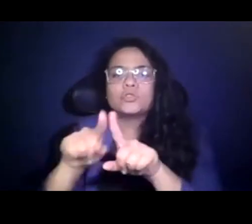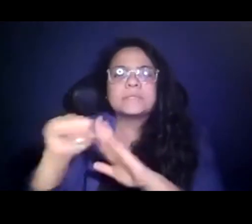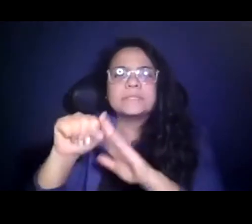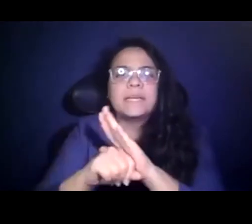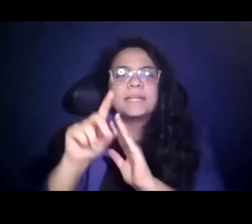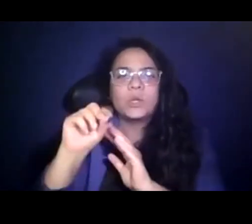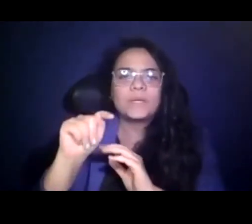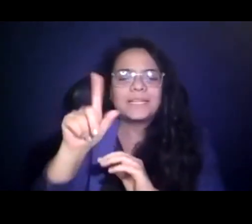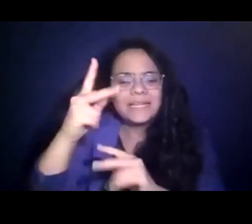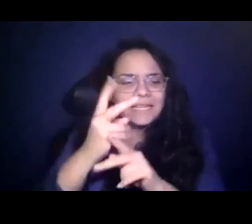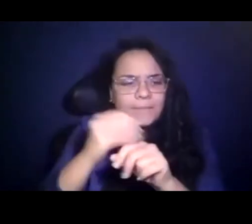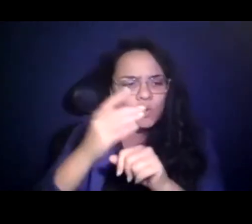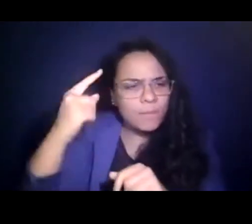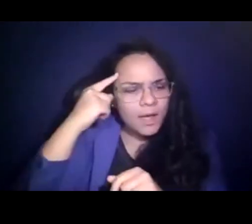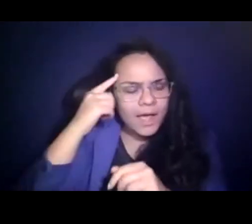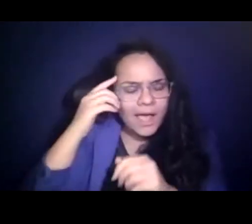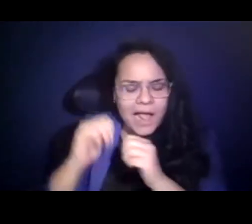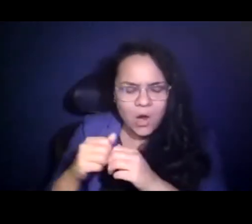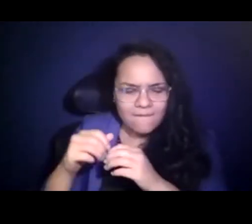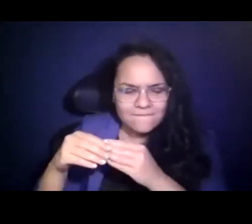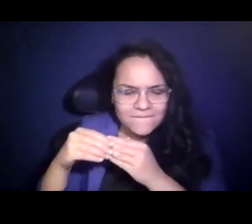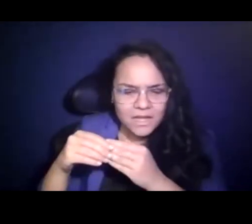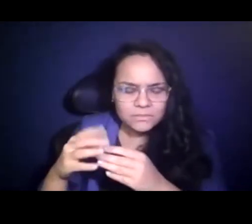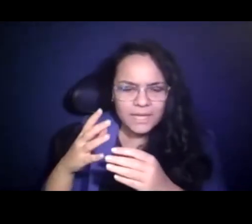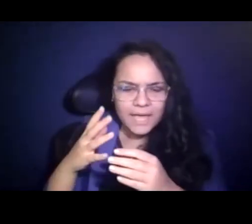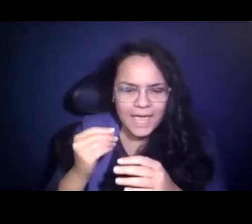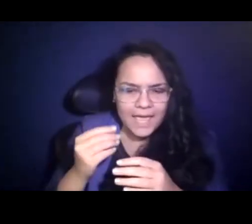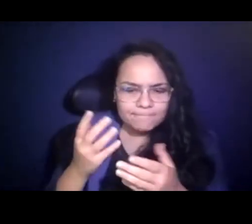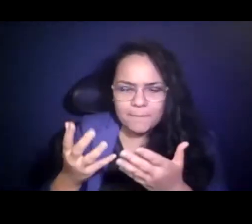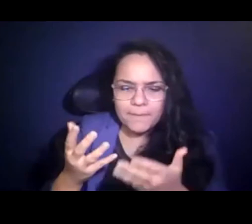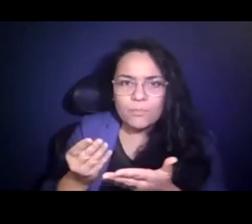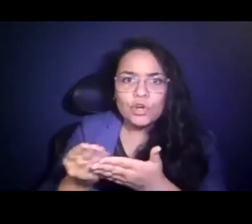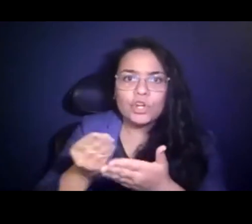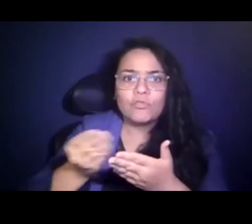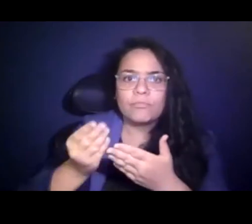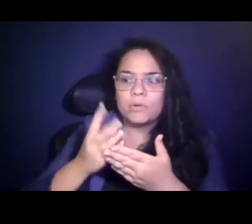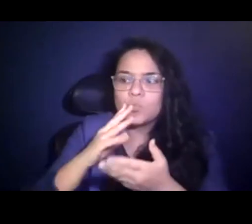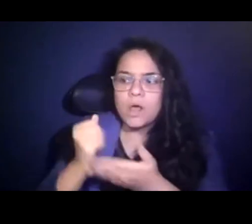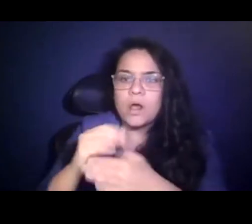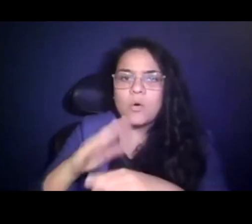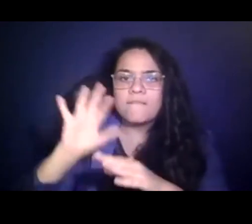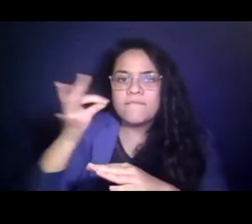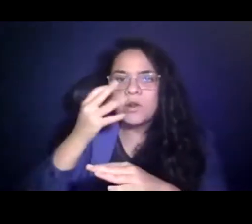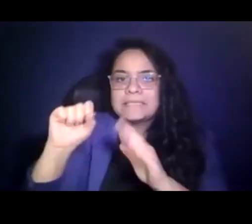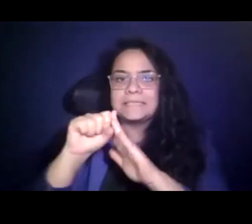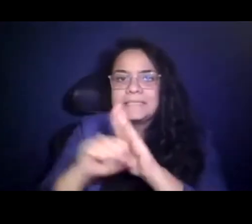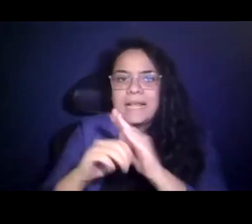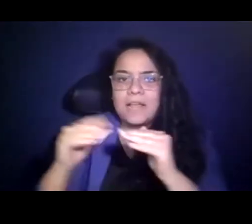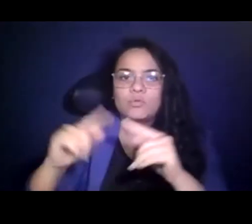15:23:03 How flexibility and more nimble procurement may be helpful both on the federal and state levels to get some of these things done.